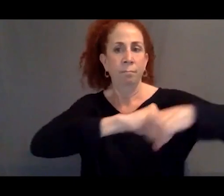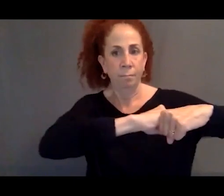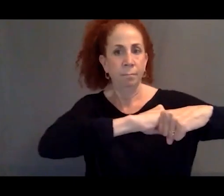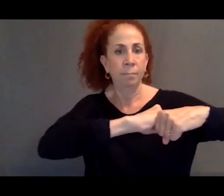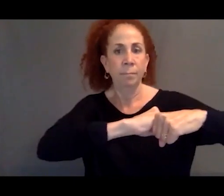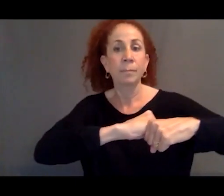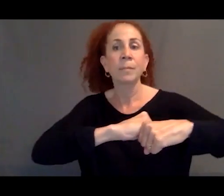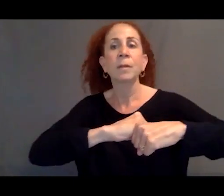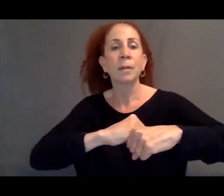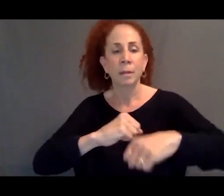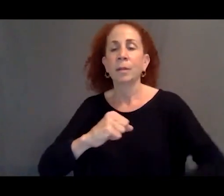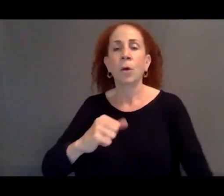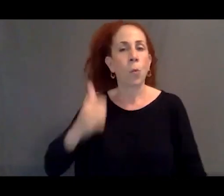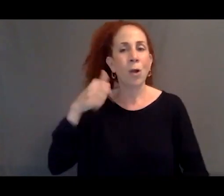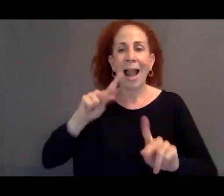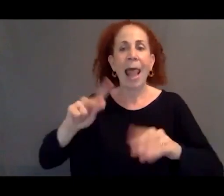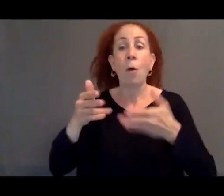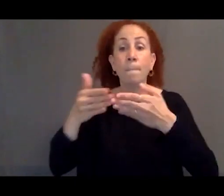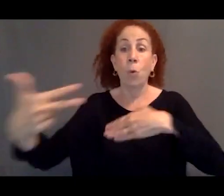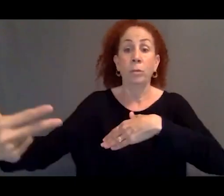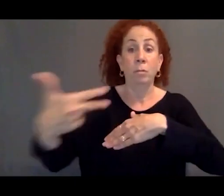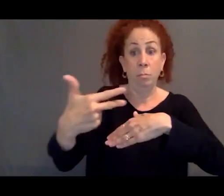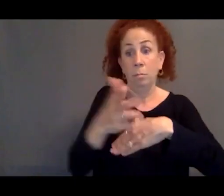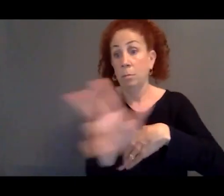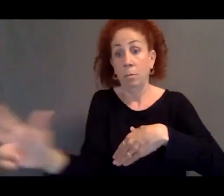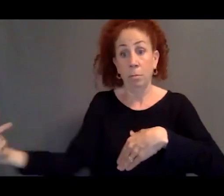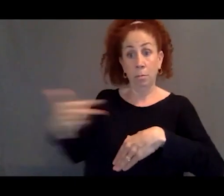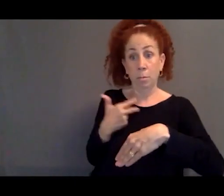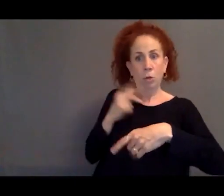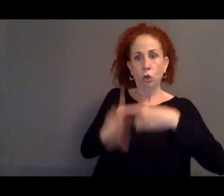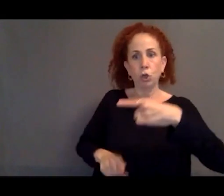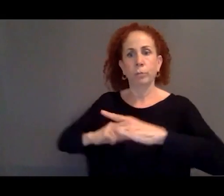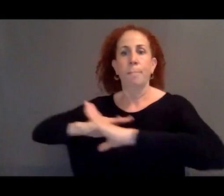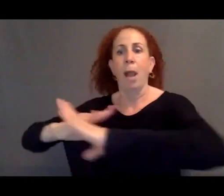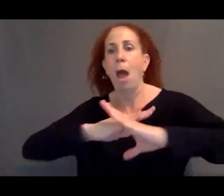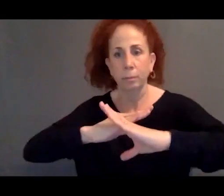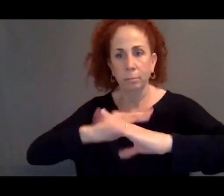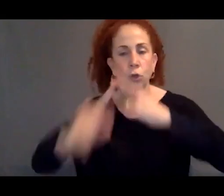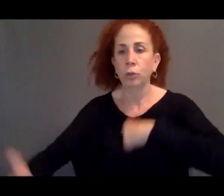from leaving the Libyan coast and preventing them from landing on Italian soil.